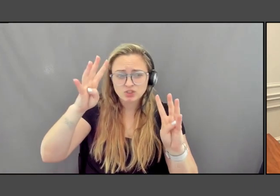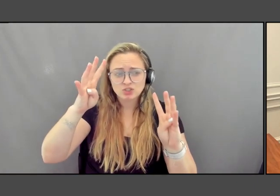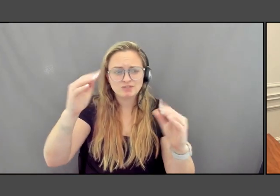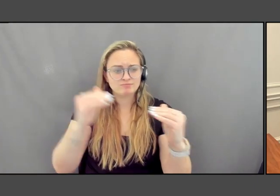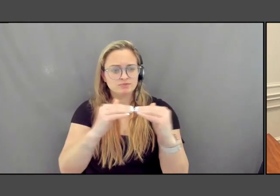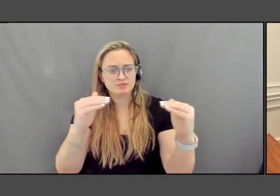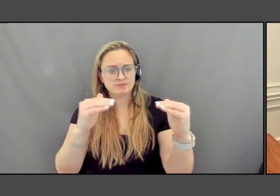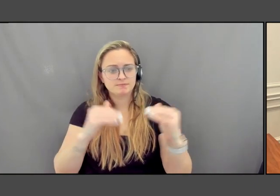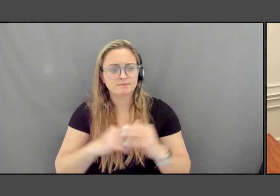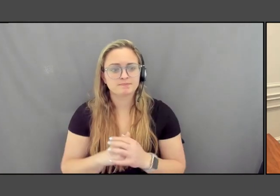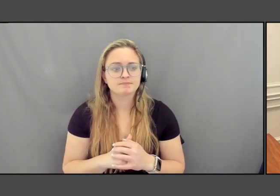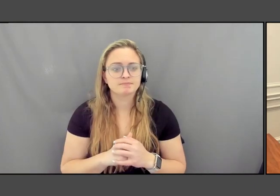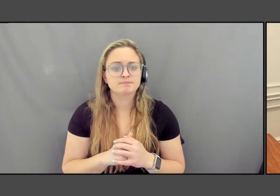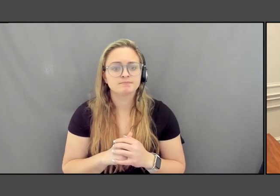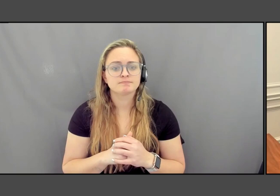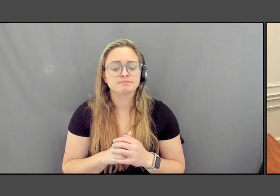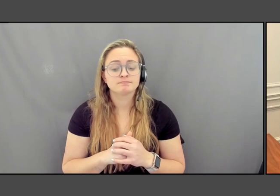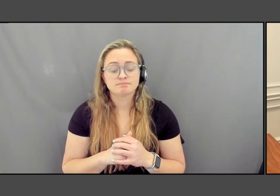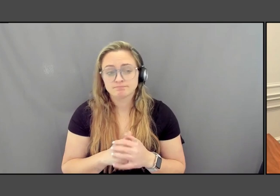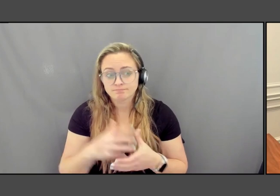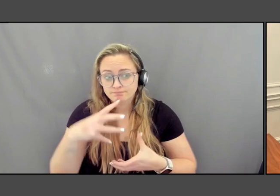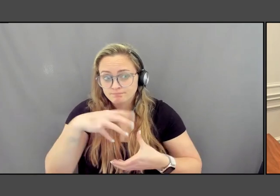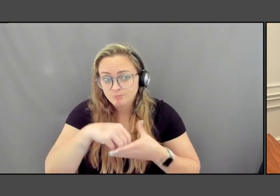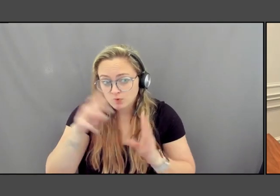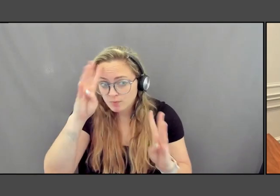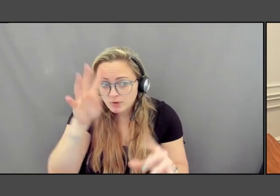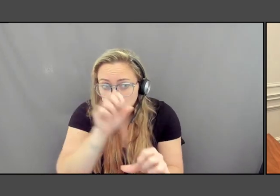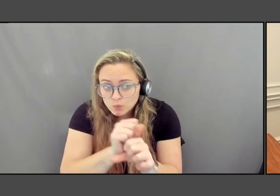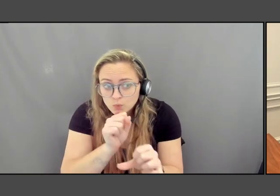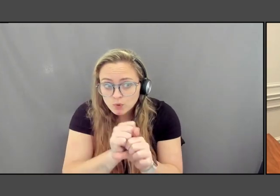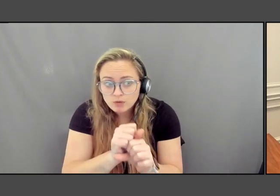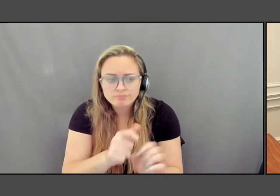Part of that imaginative work is required not only for the scientific